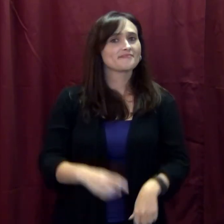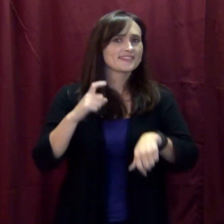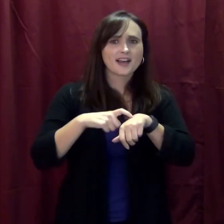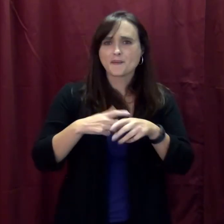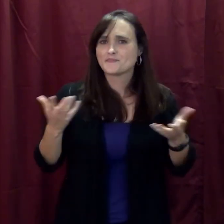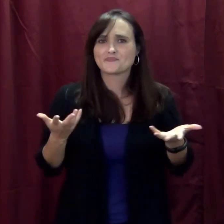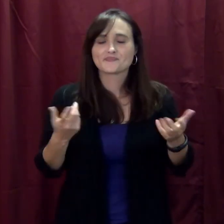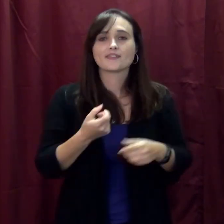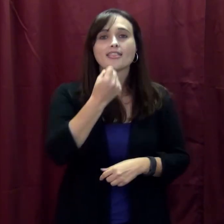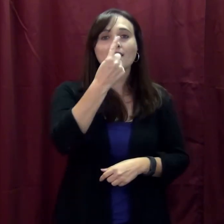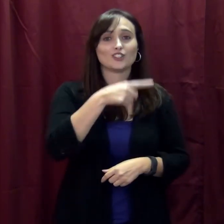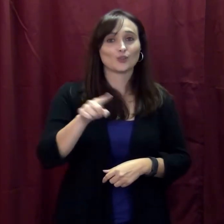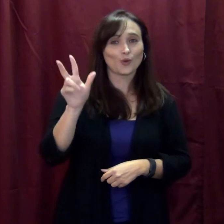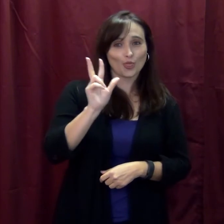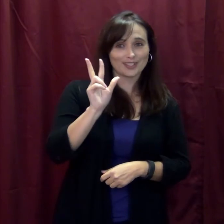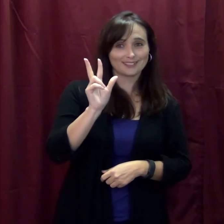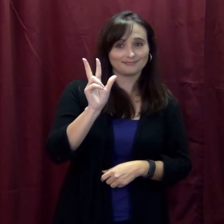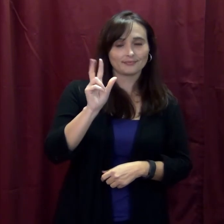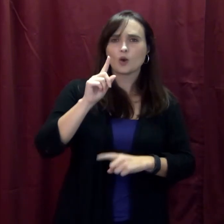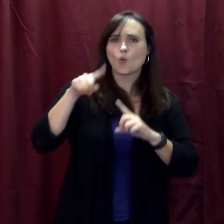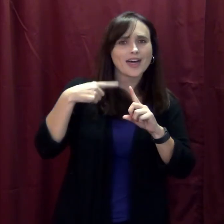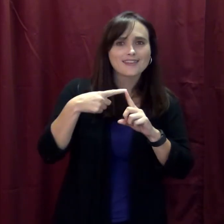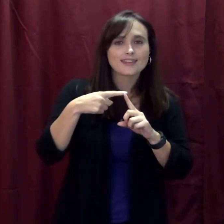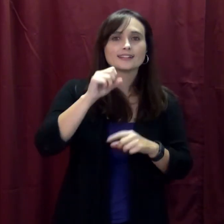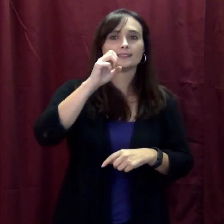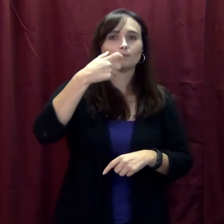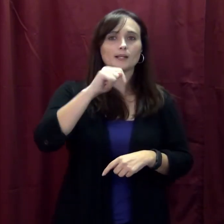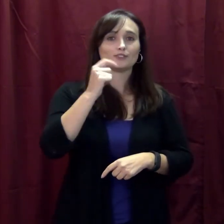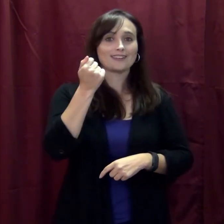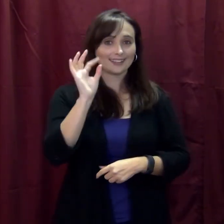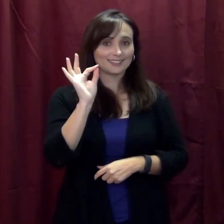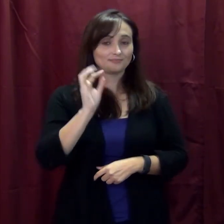Time? 11 AM to 3 PM When? September 19th